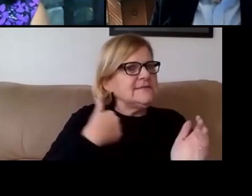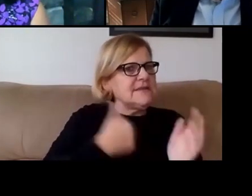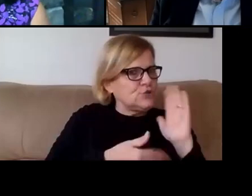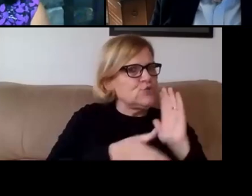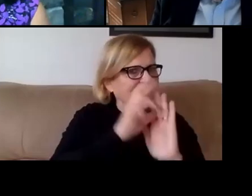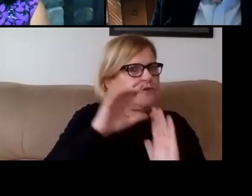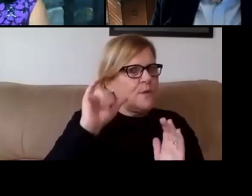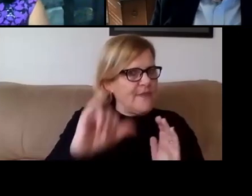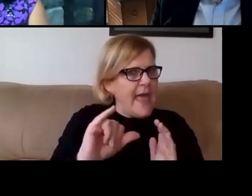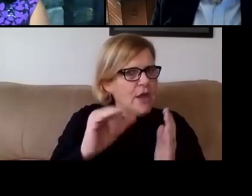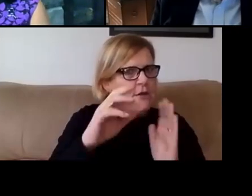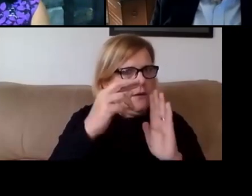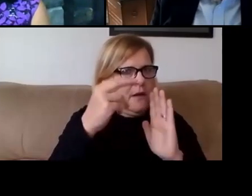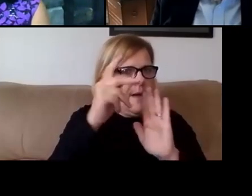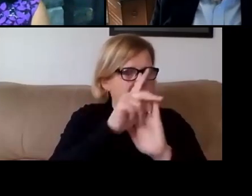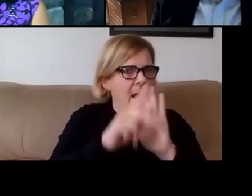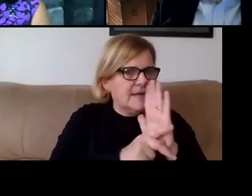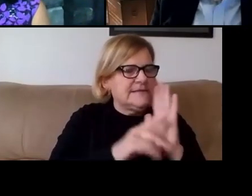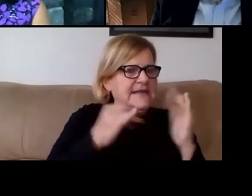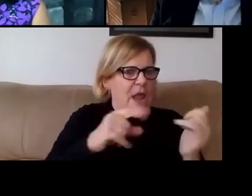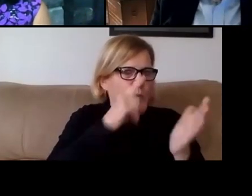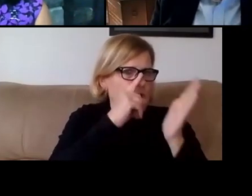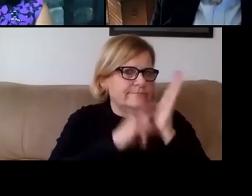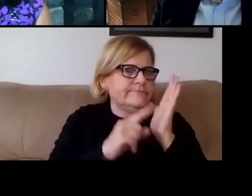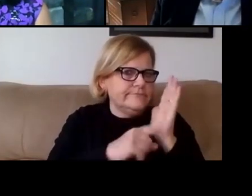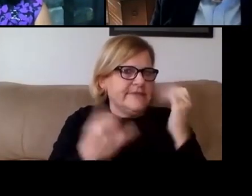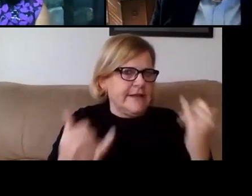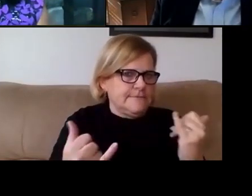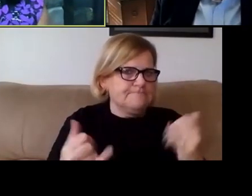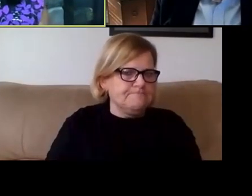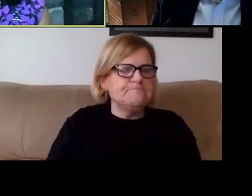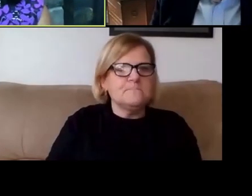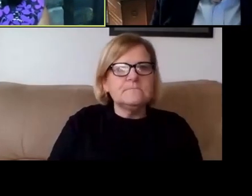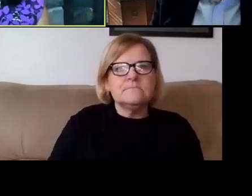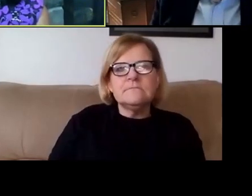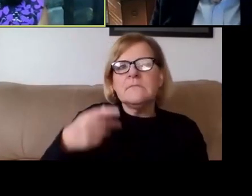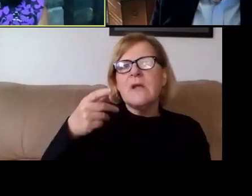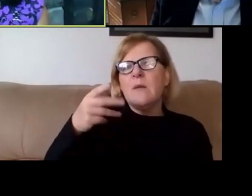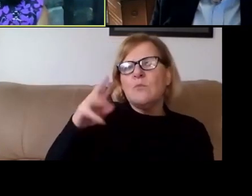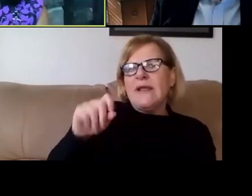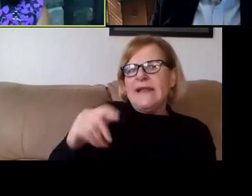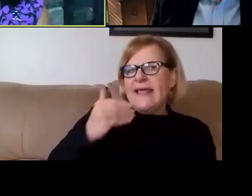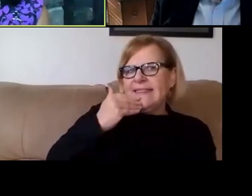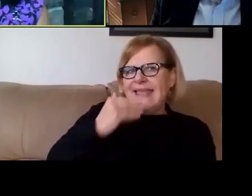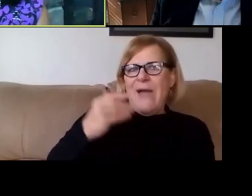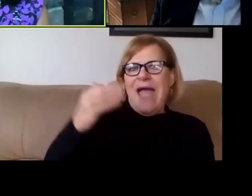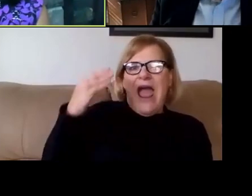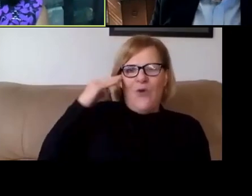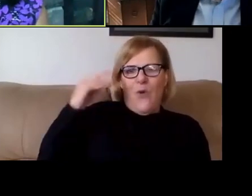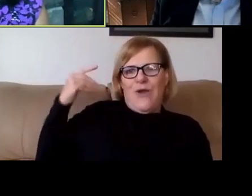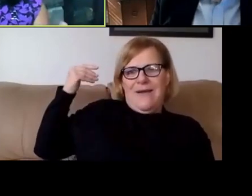and that review is underway. Thank you. I know we're approaching sort of the end of our time.